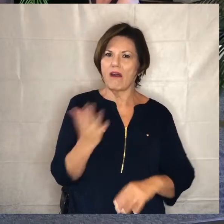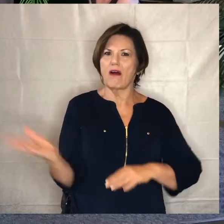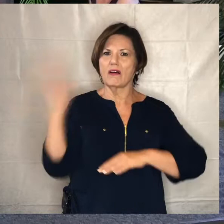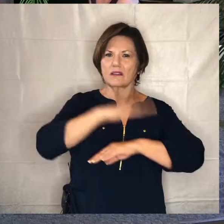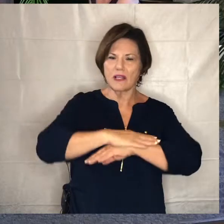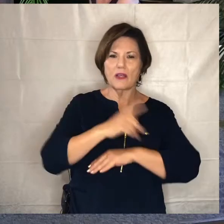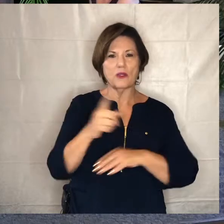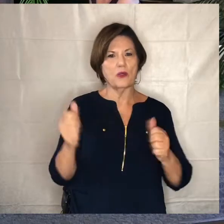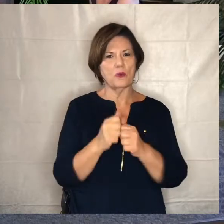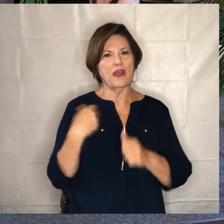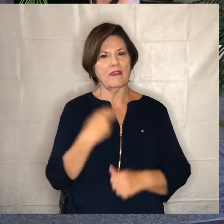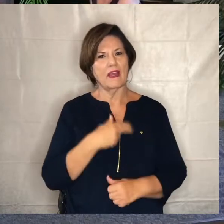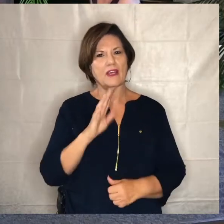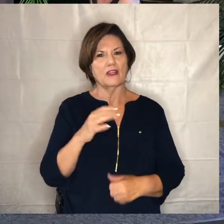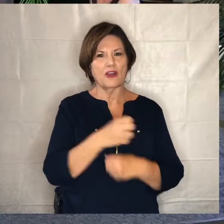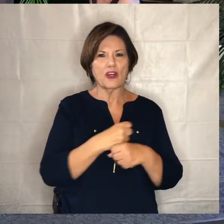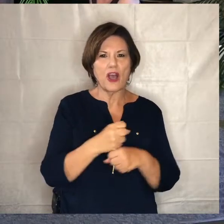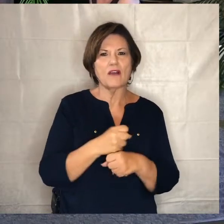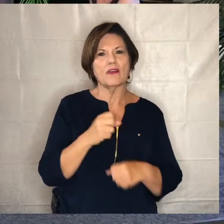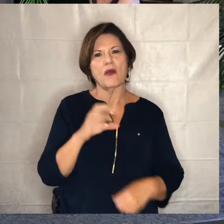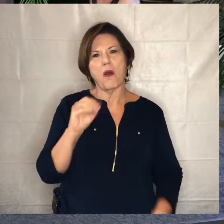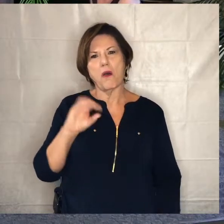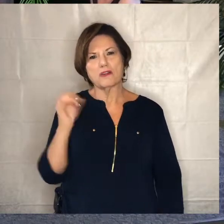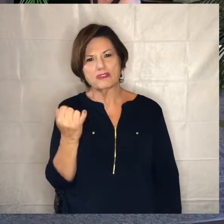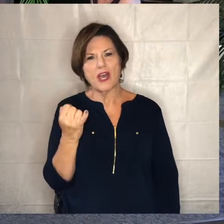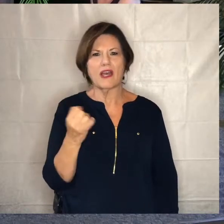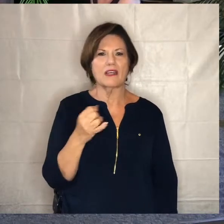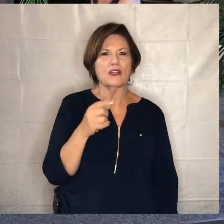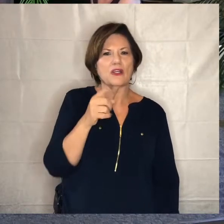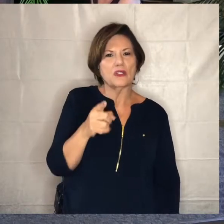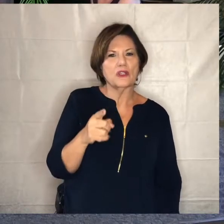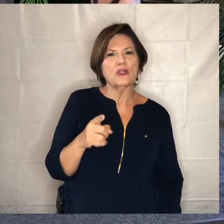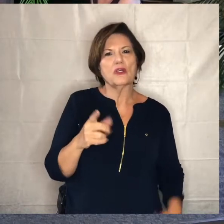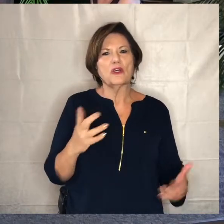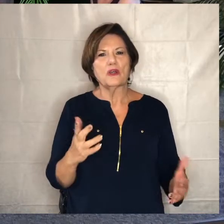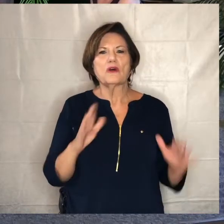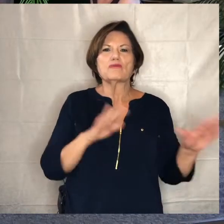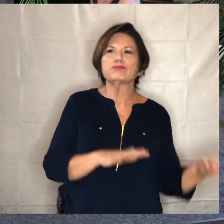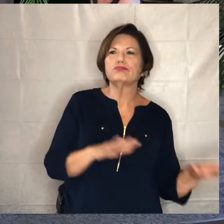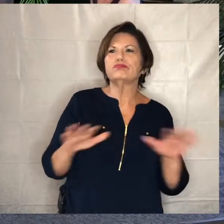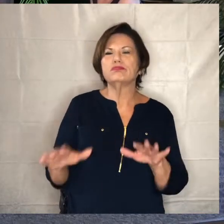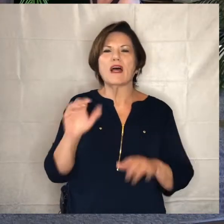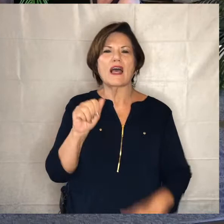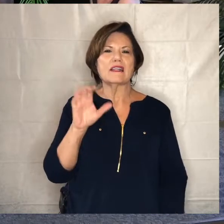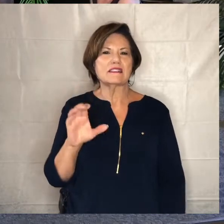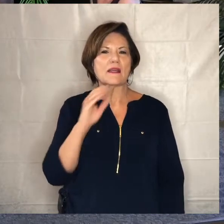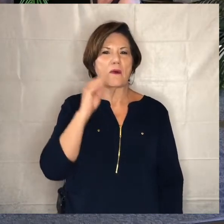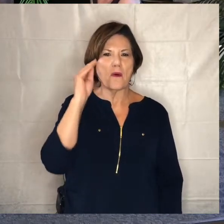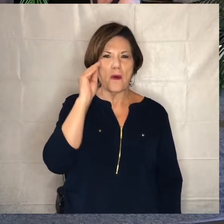you were with your cup of coffee a glass of orange juice you're just chilling in your air-conditioned house and you're with us and you're